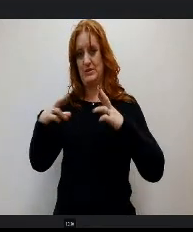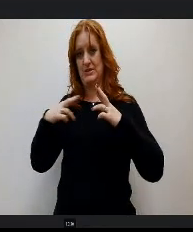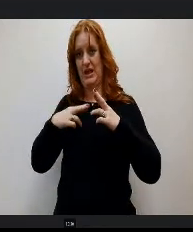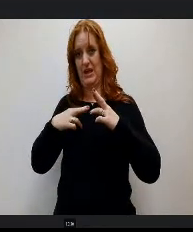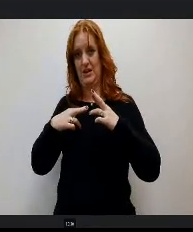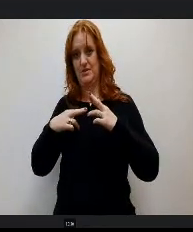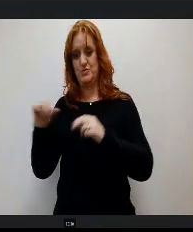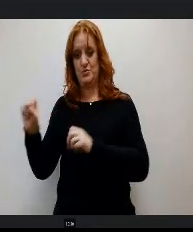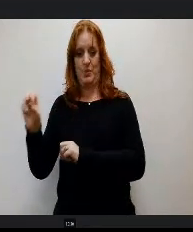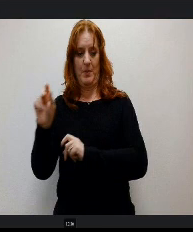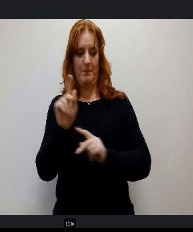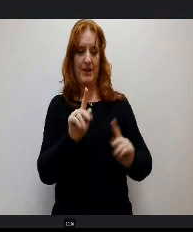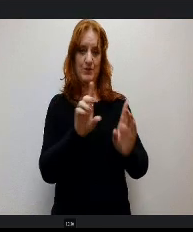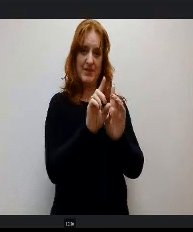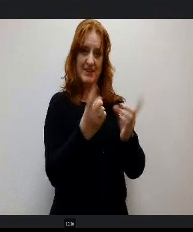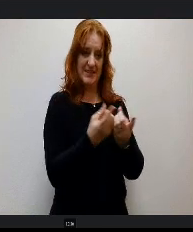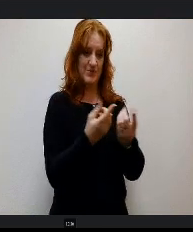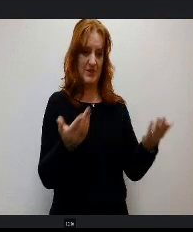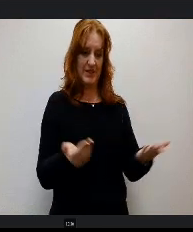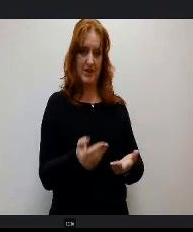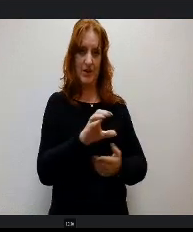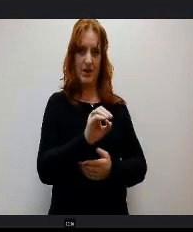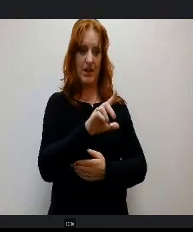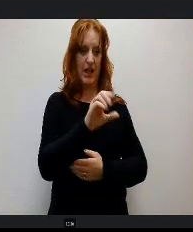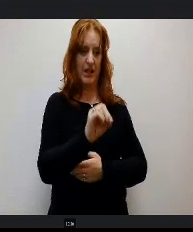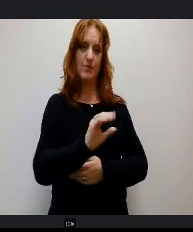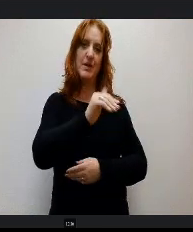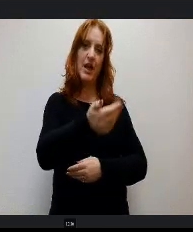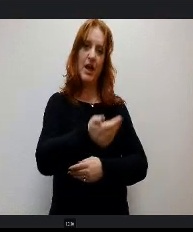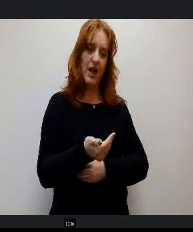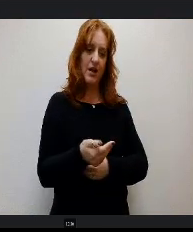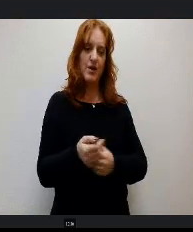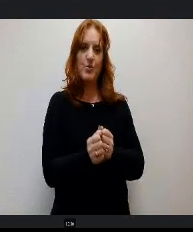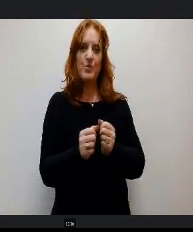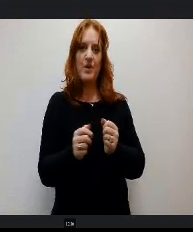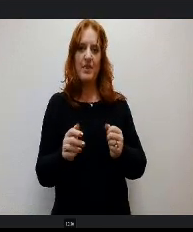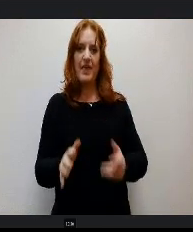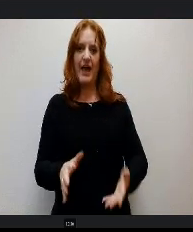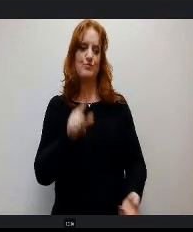to a district in Colorado be hired without a reduction in their retiree benefits.